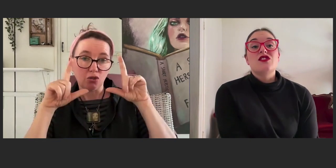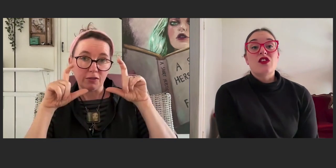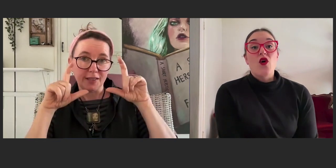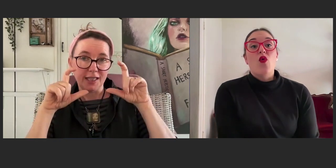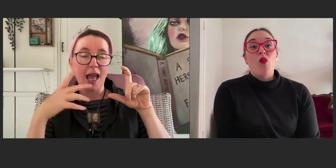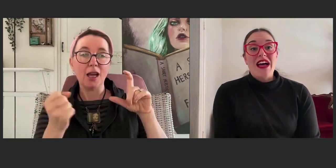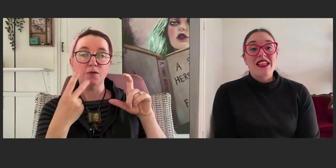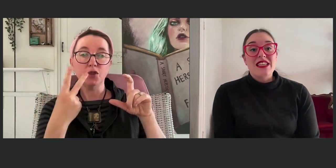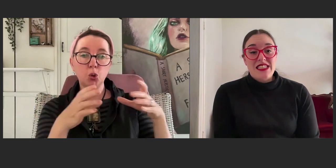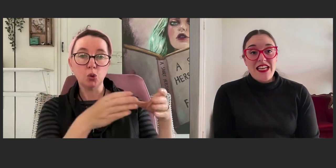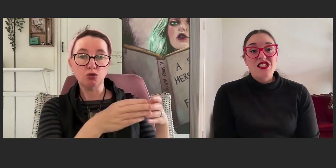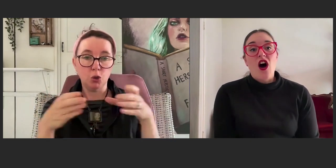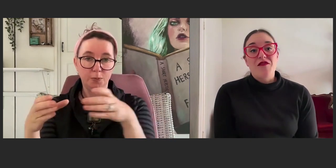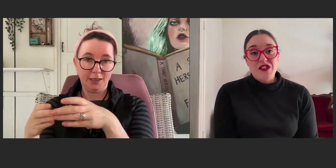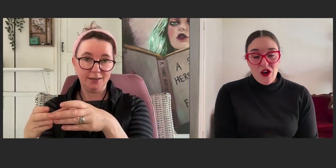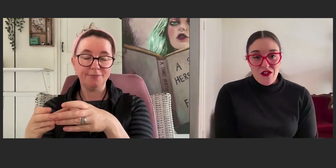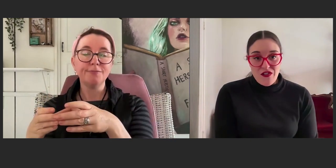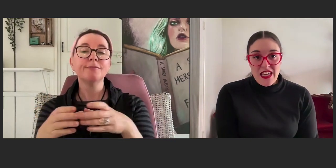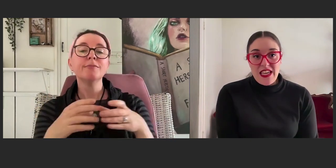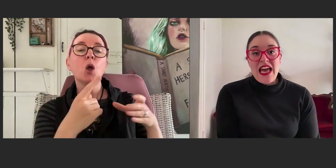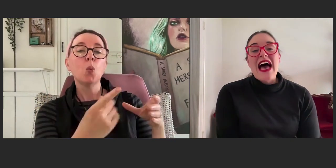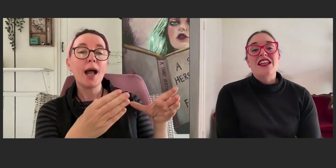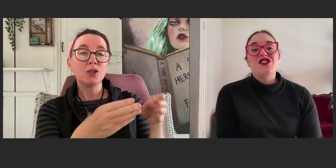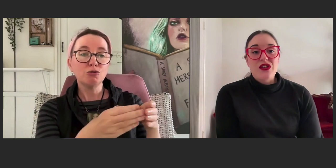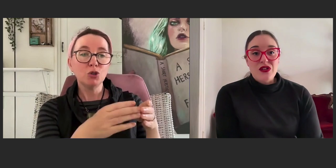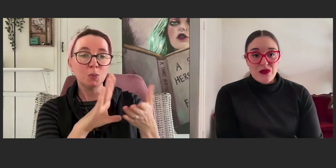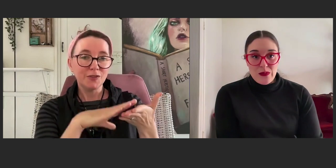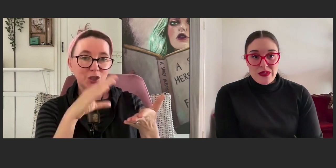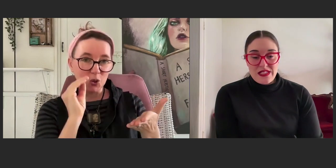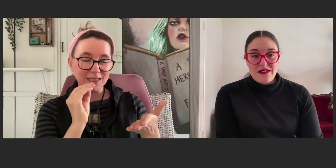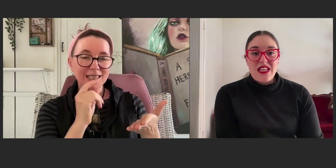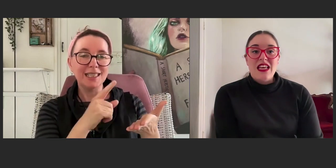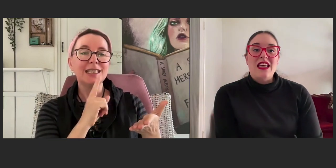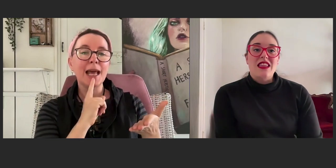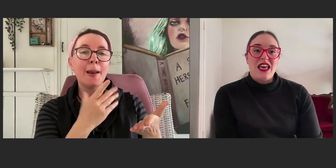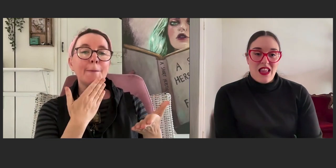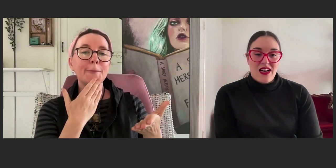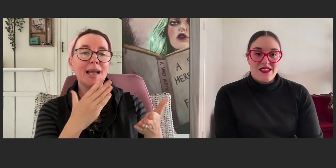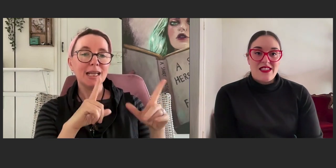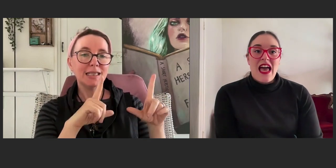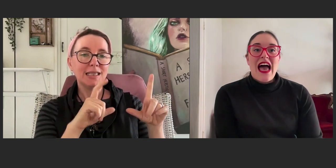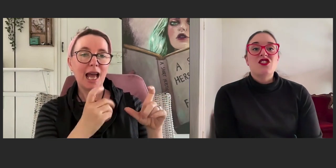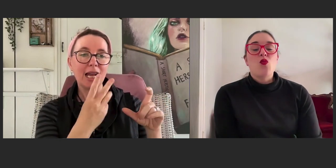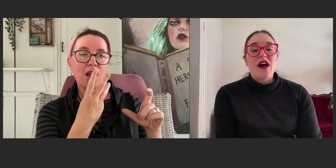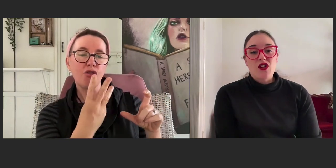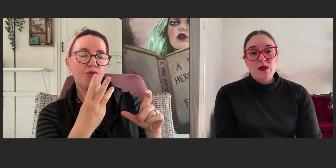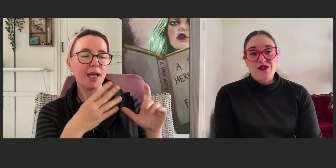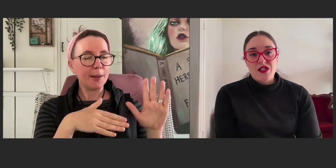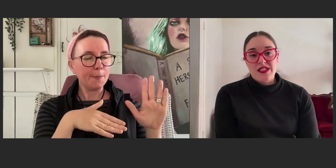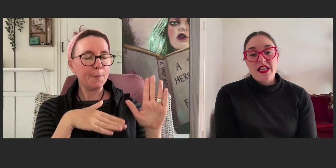So, one teacher of photography had two groups in their class and to one group of students,